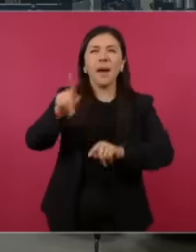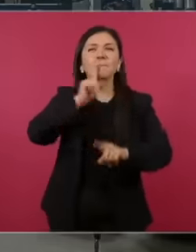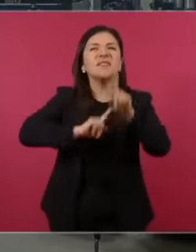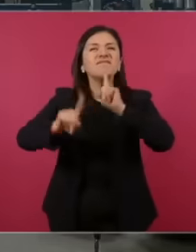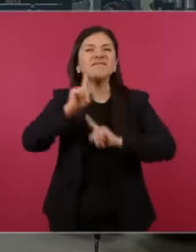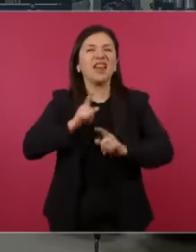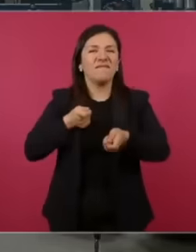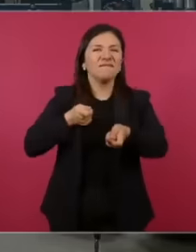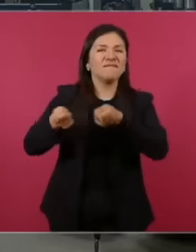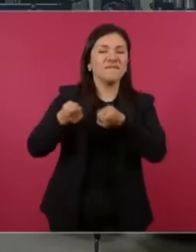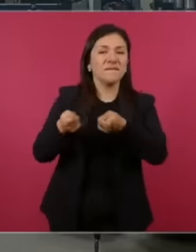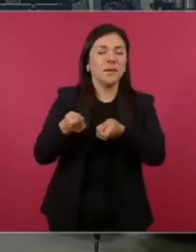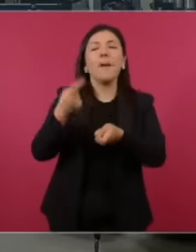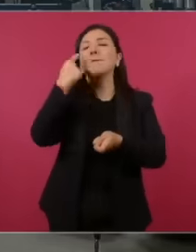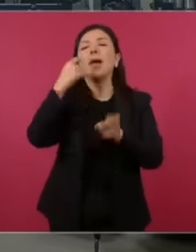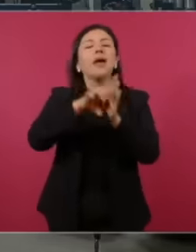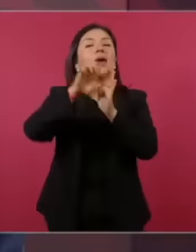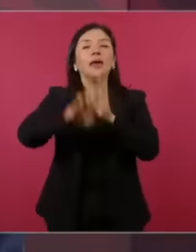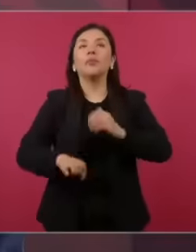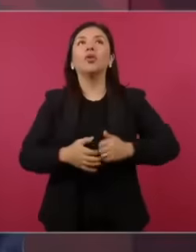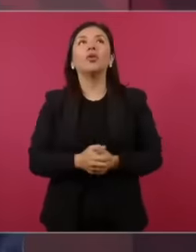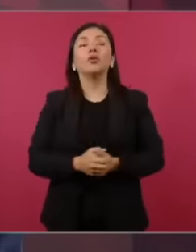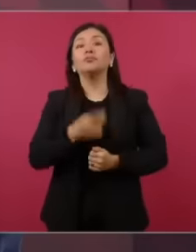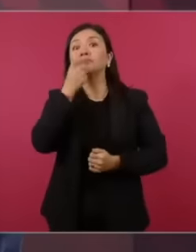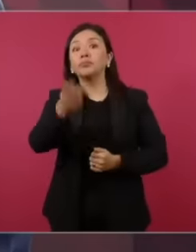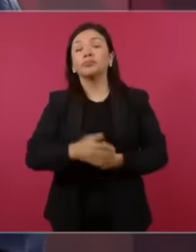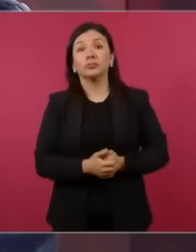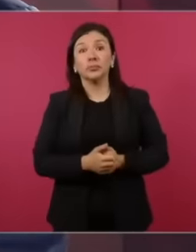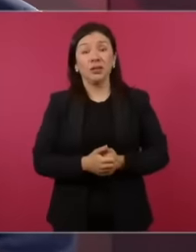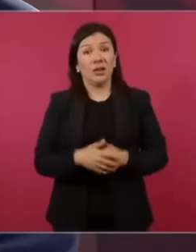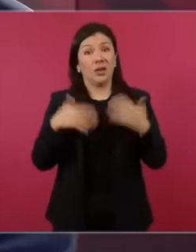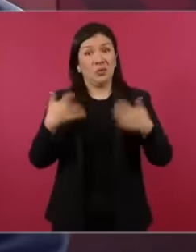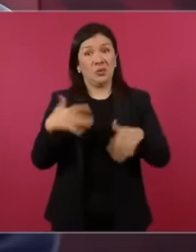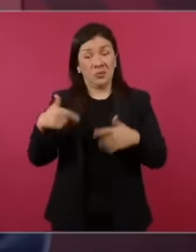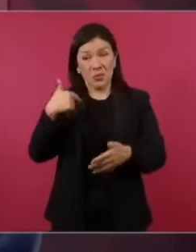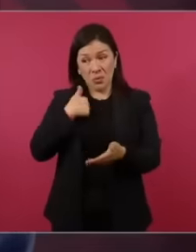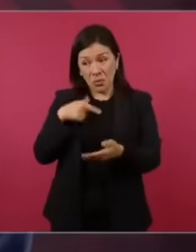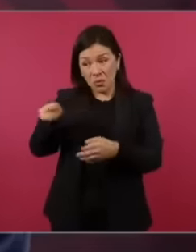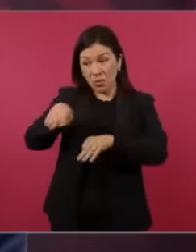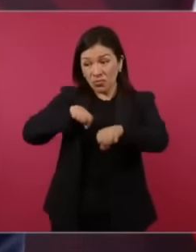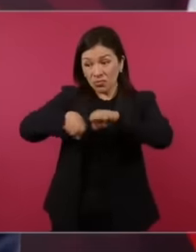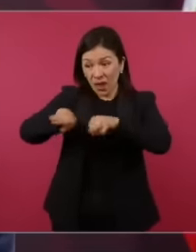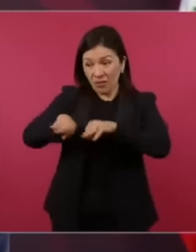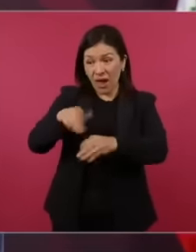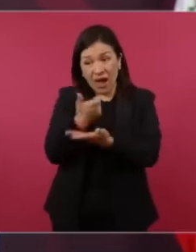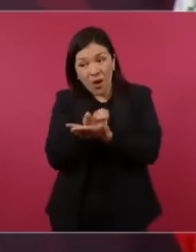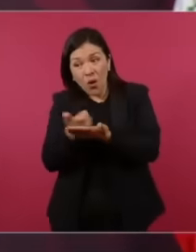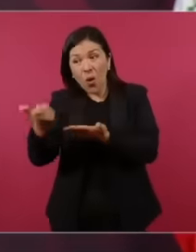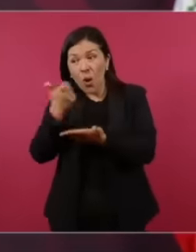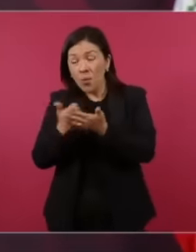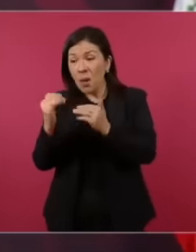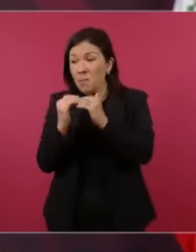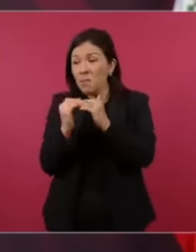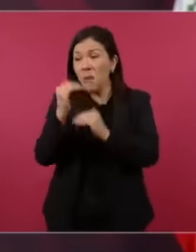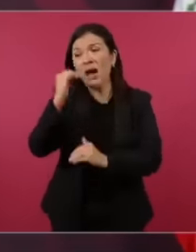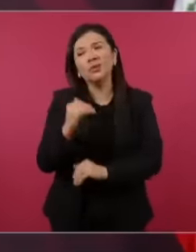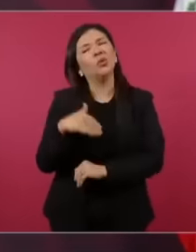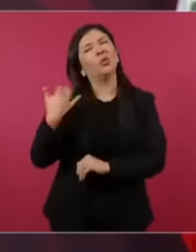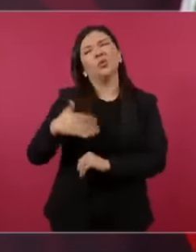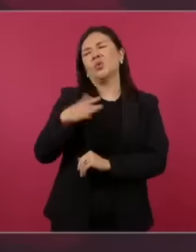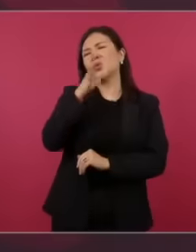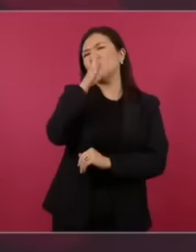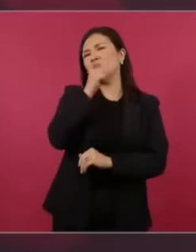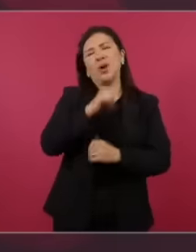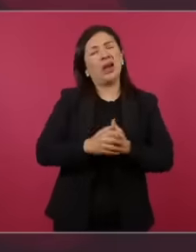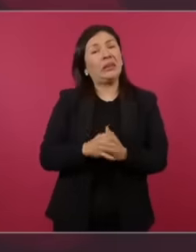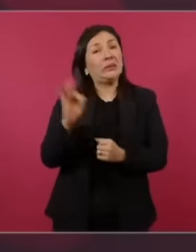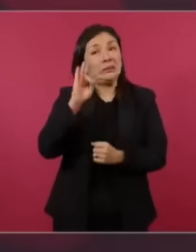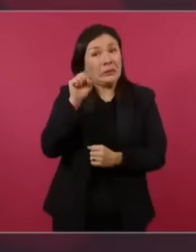. example that they could not increase the salary Because if they increased the salary there would be